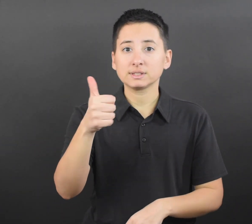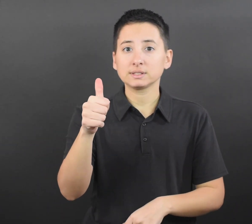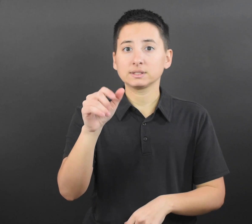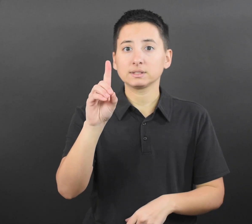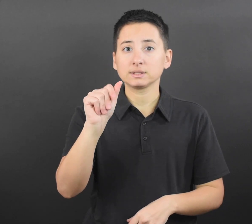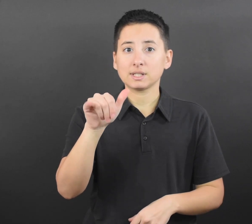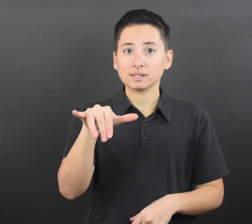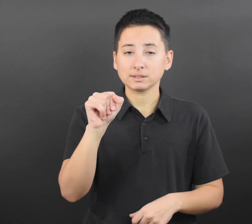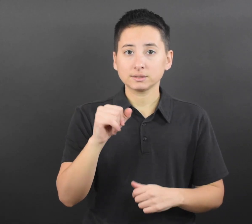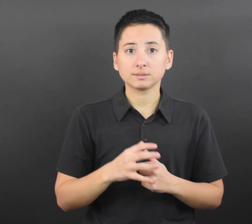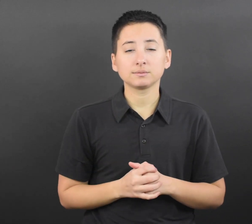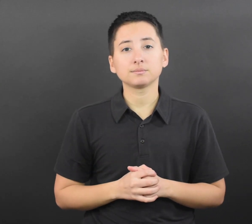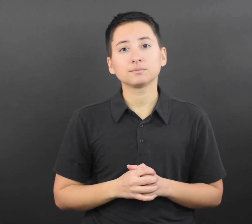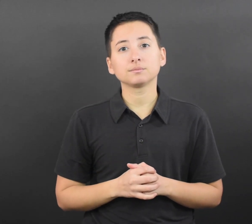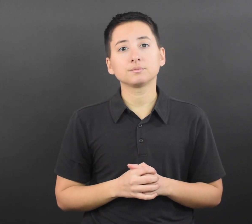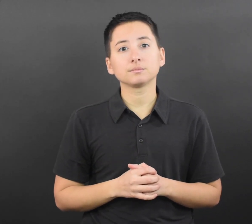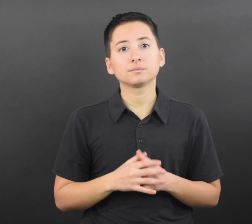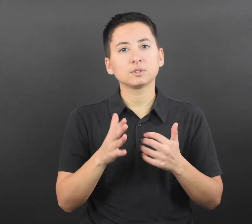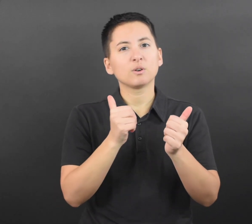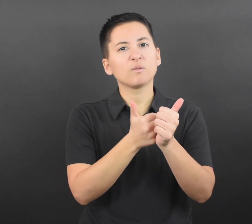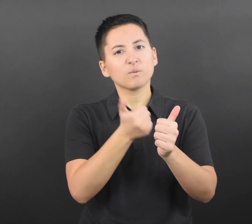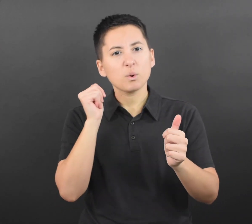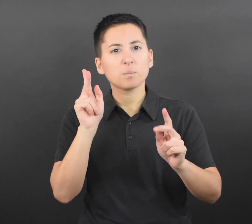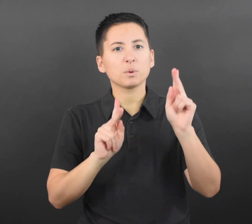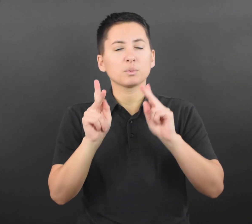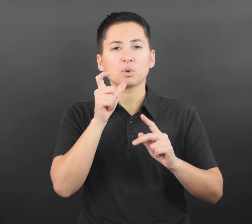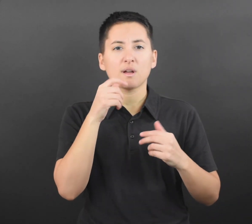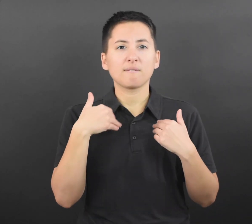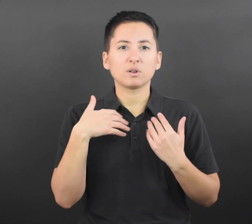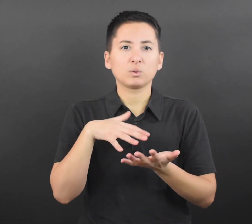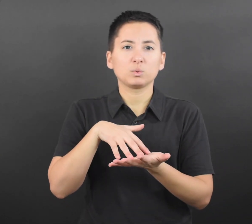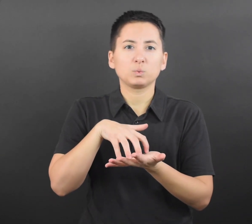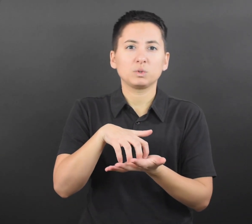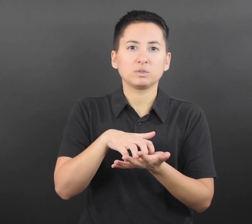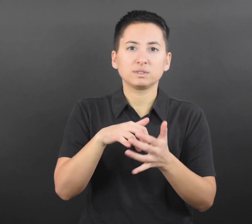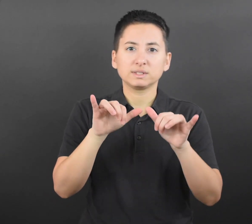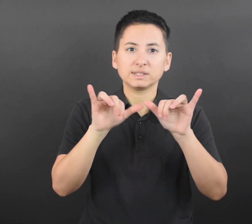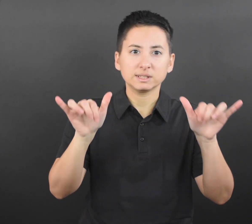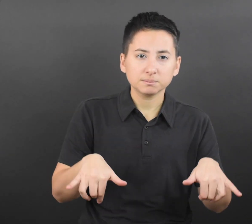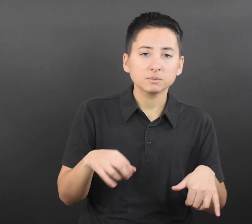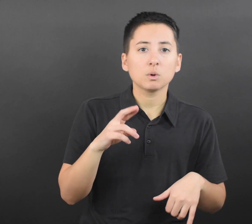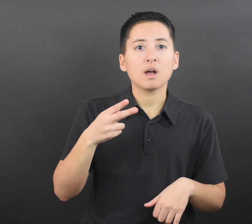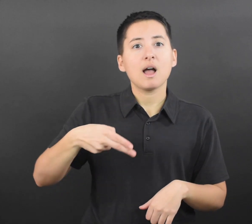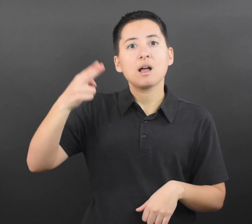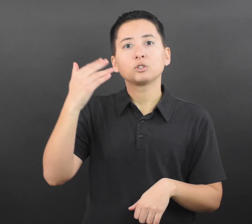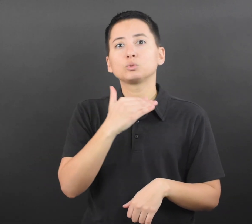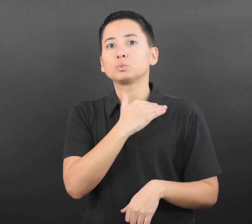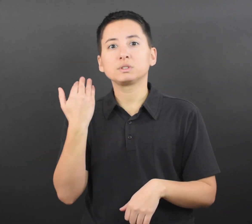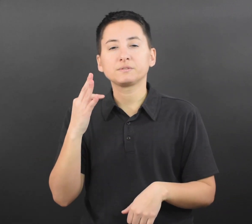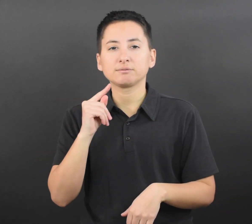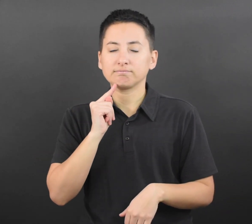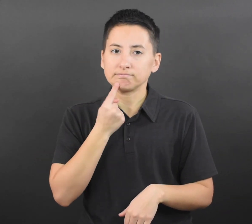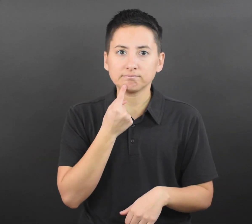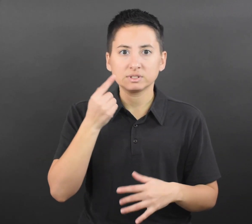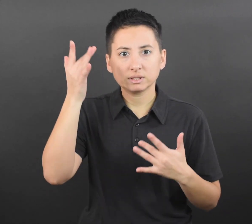they should continue to quarantine for 10 days. • Avoid people who are immunocompromised or at